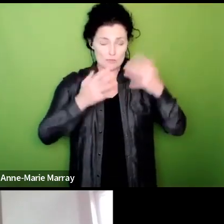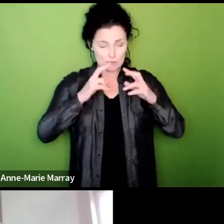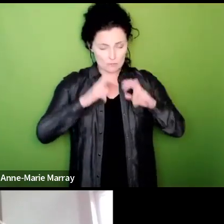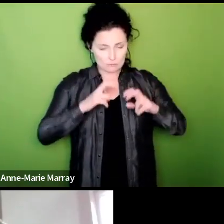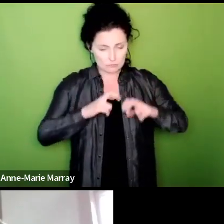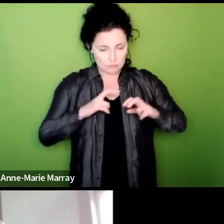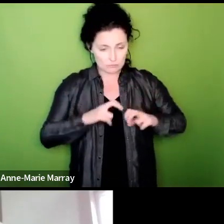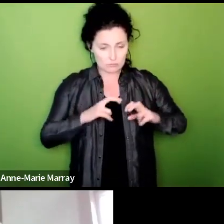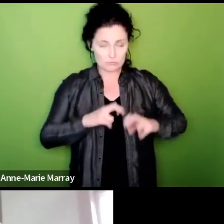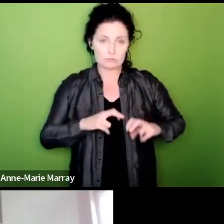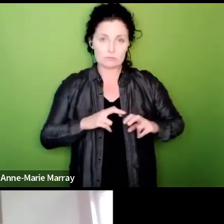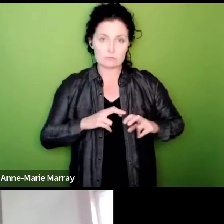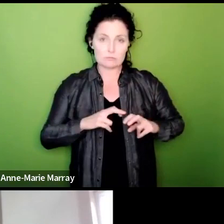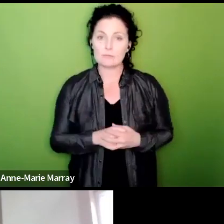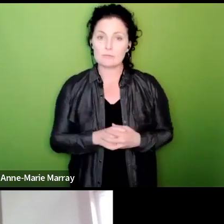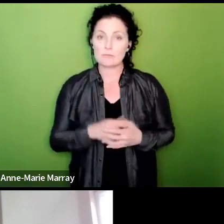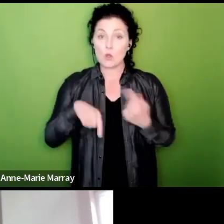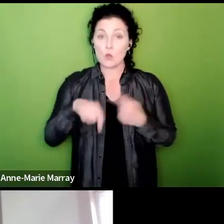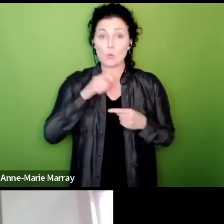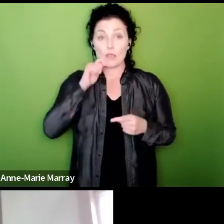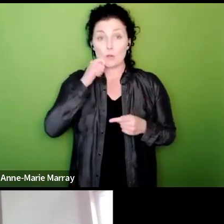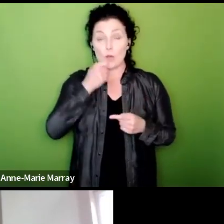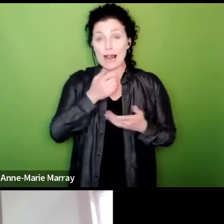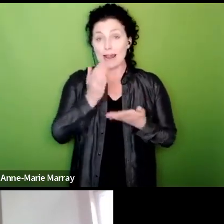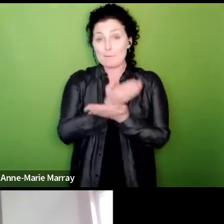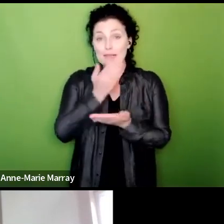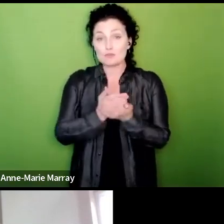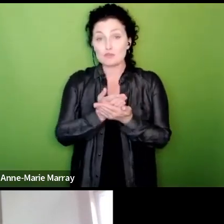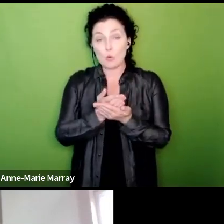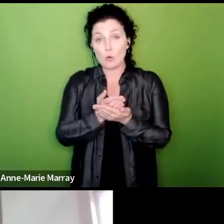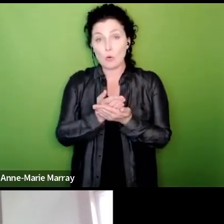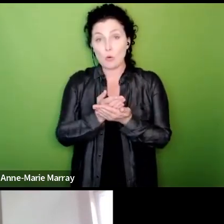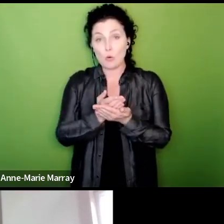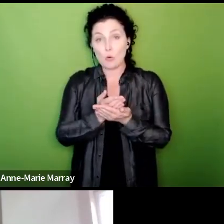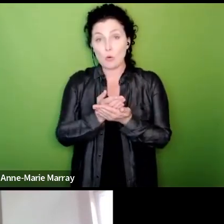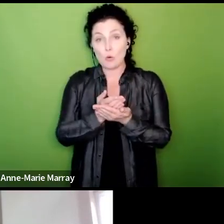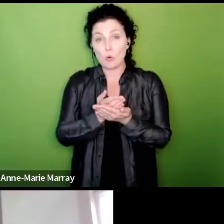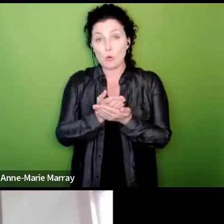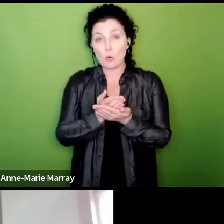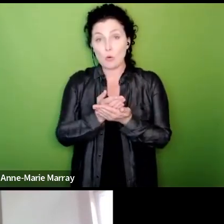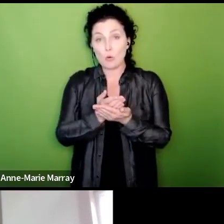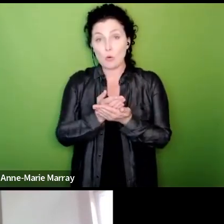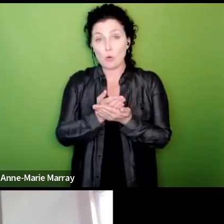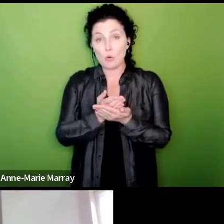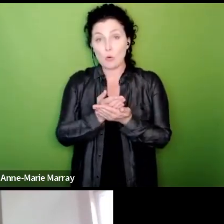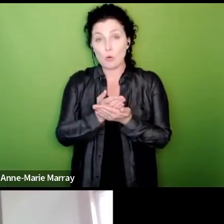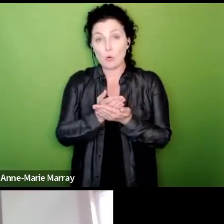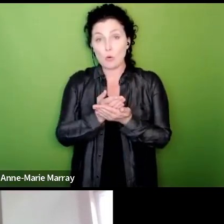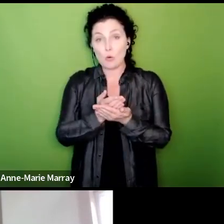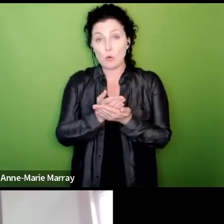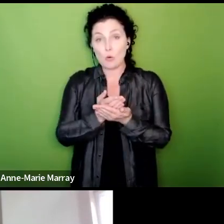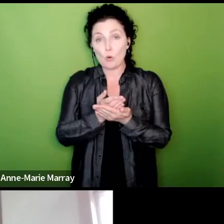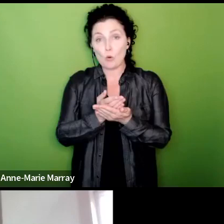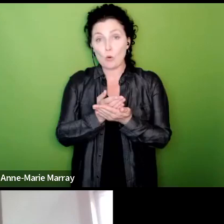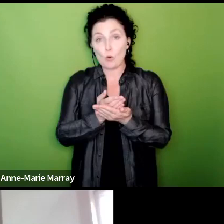do is make sure that um we are analysing all of that and that fairly quickly we come out to